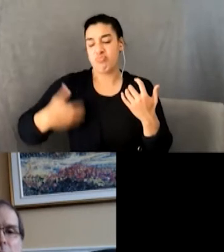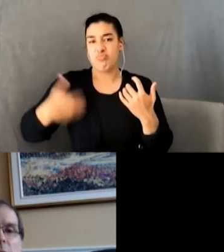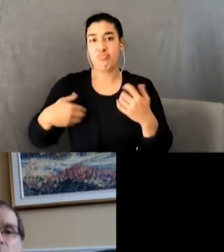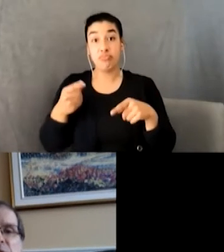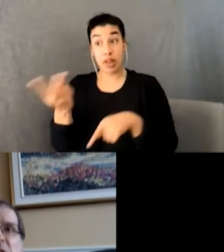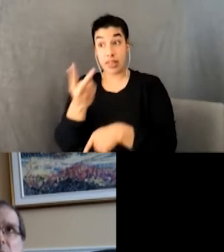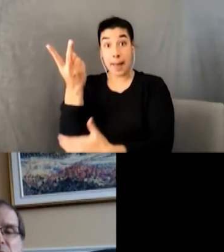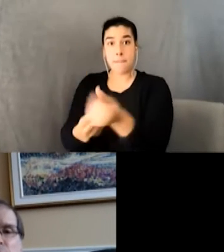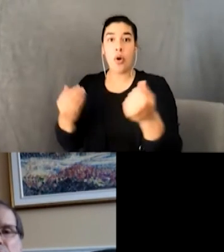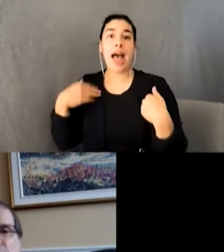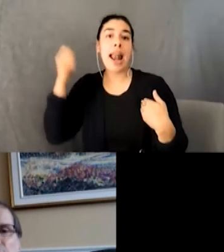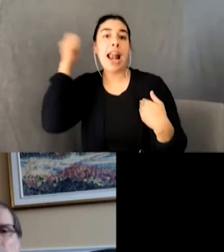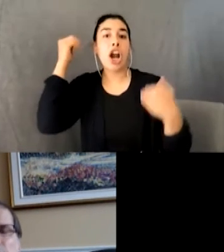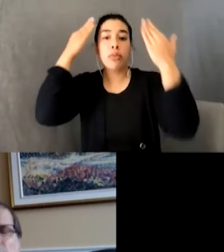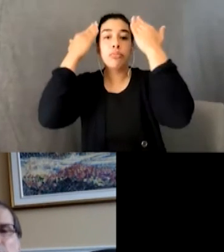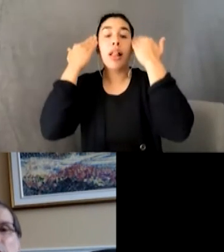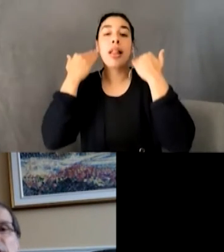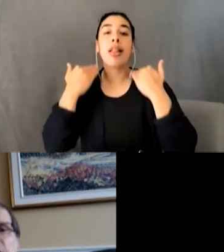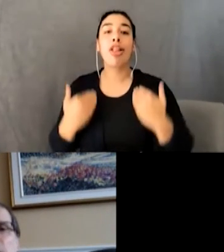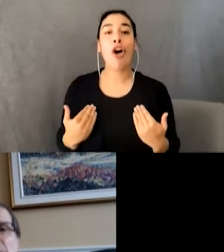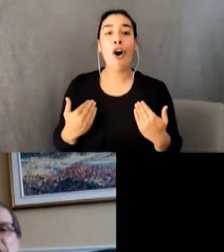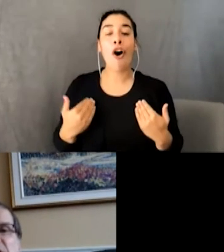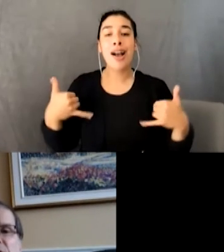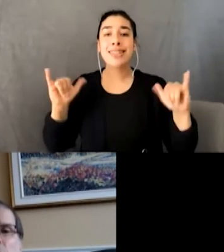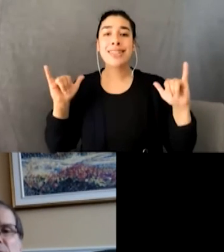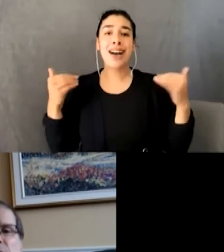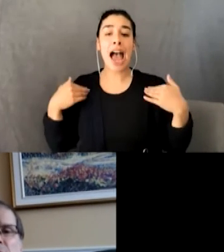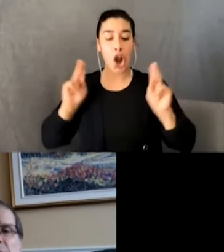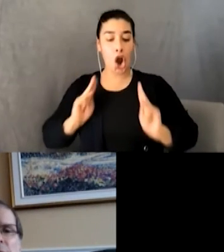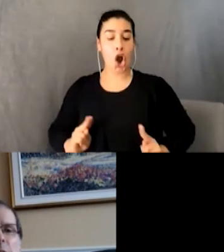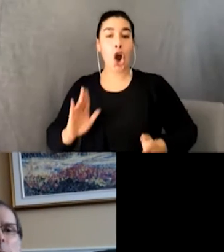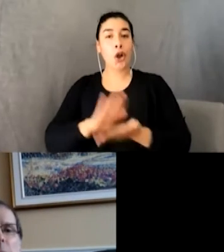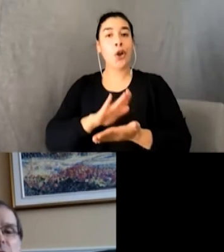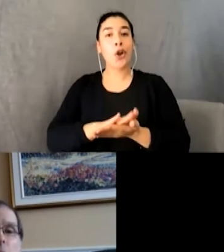and were still in school uniform. The tall bassist stopped noodling, but the drummer,